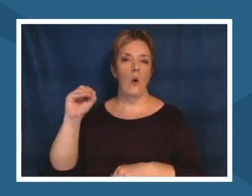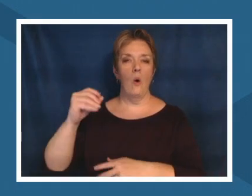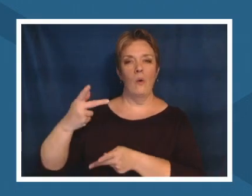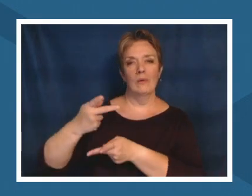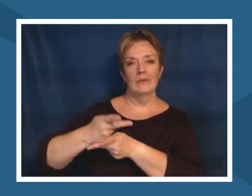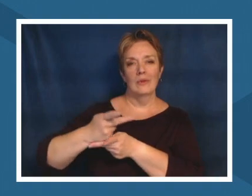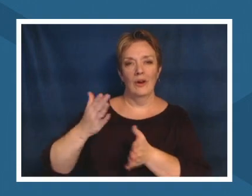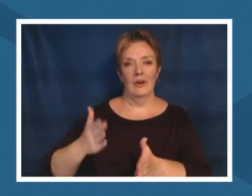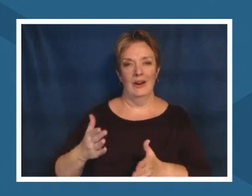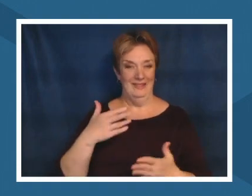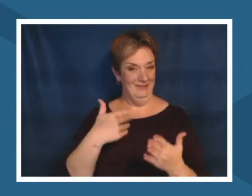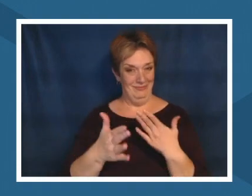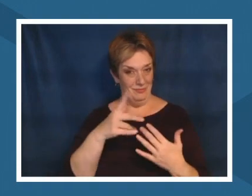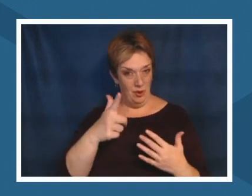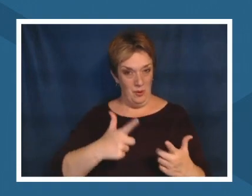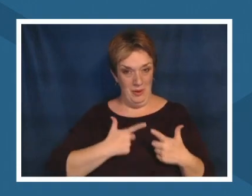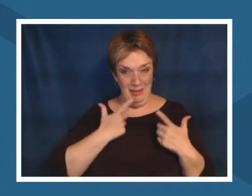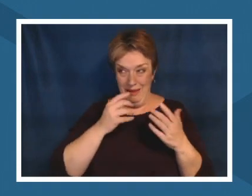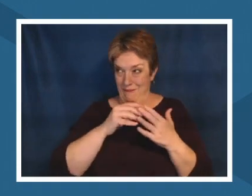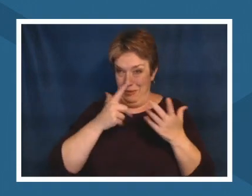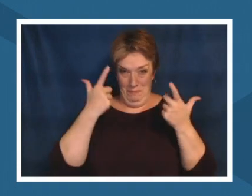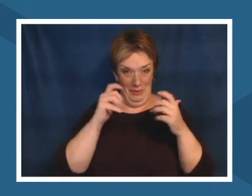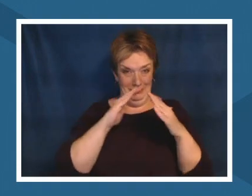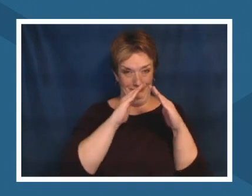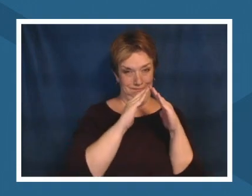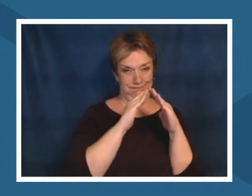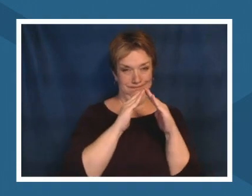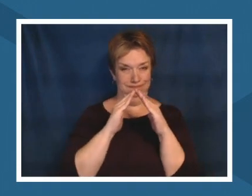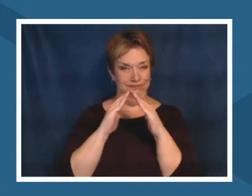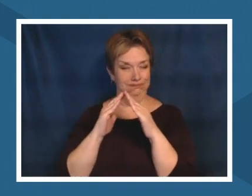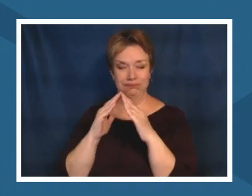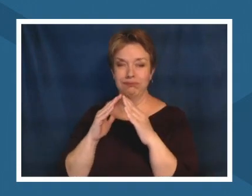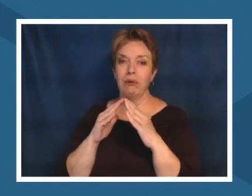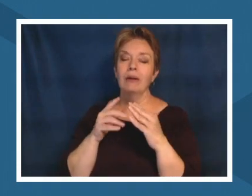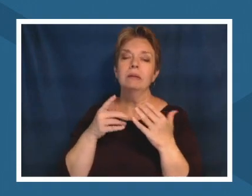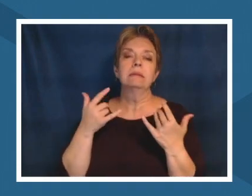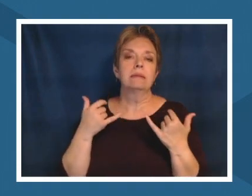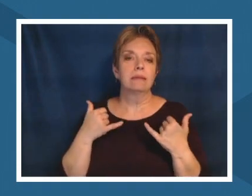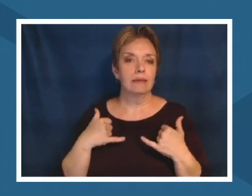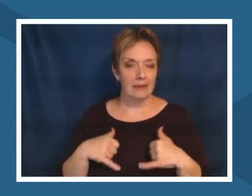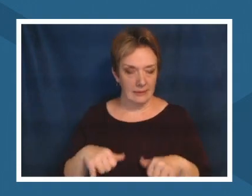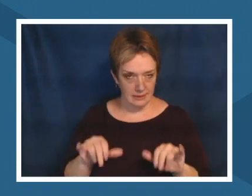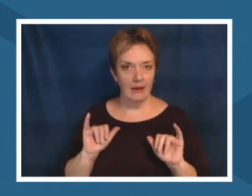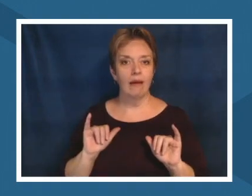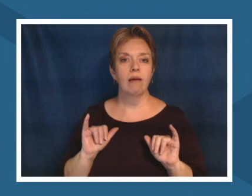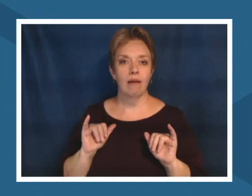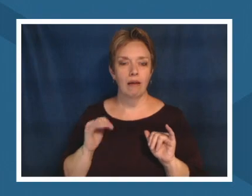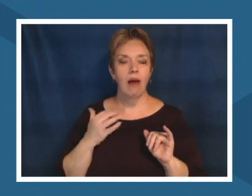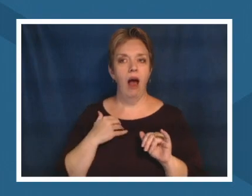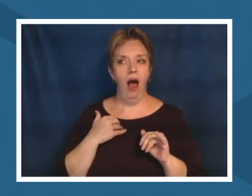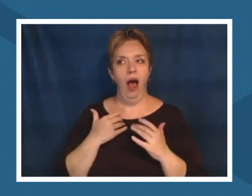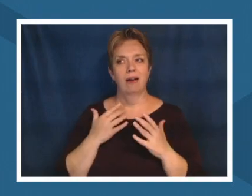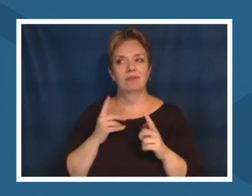um there's all sorts of things you can do to leave the world a better place